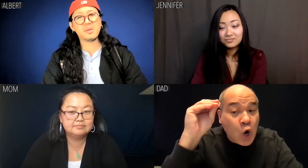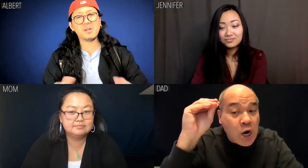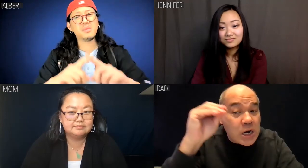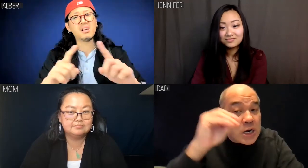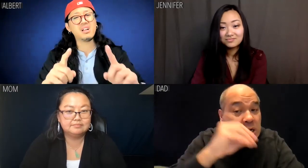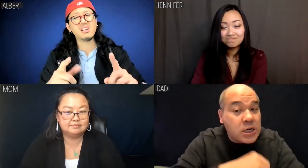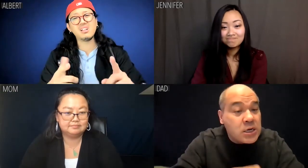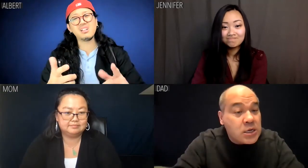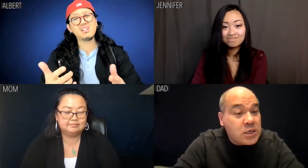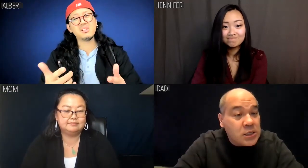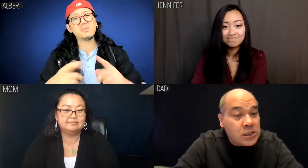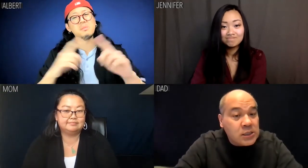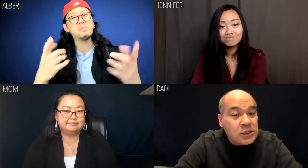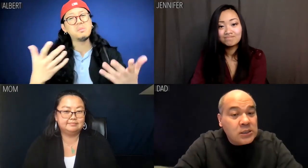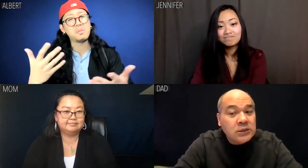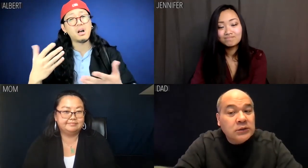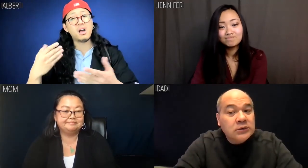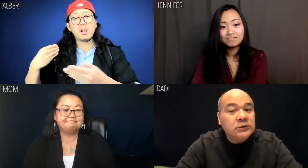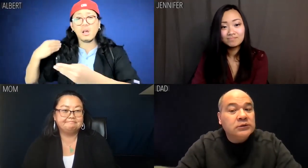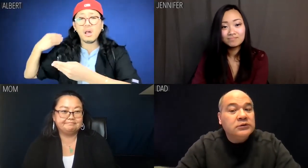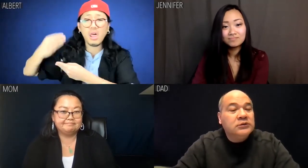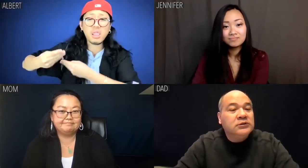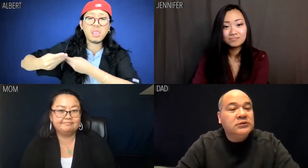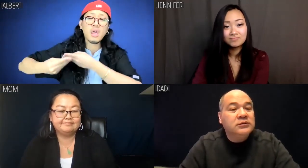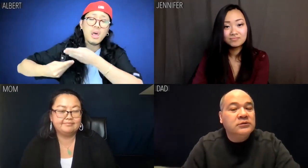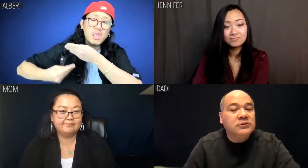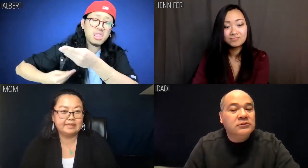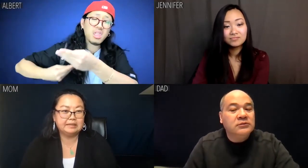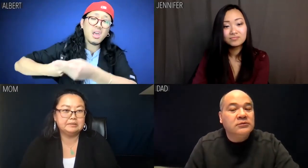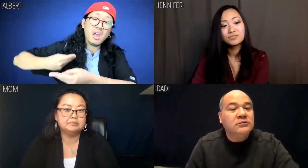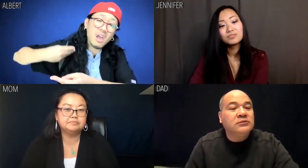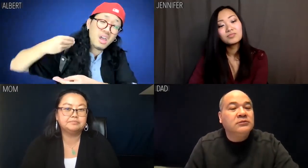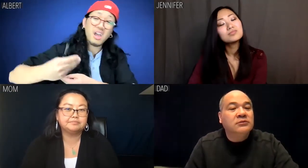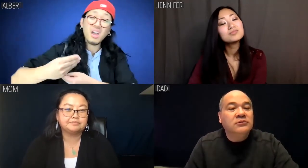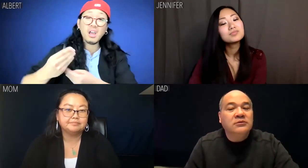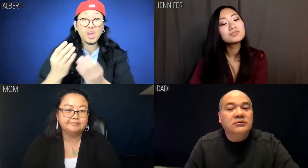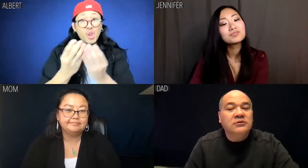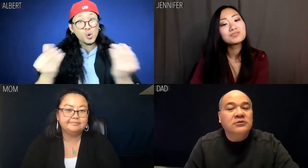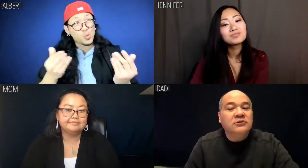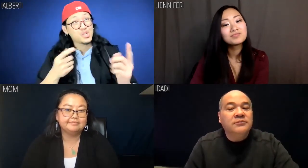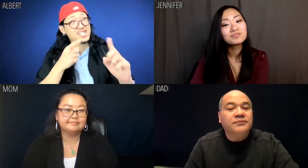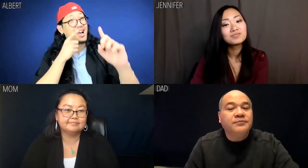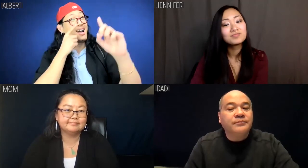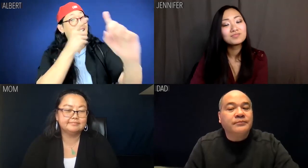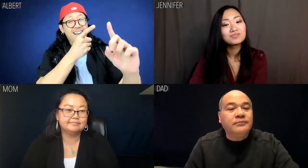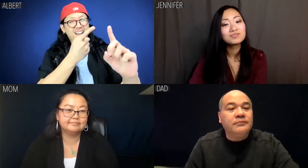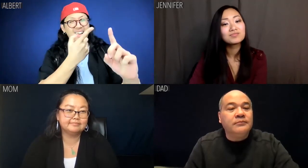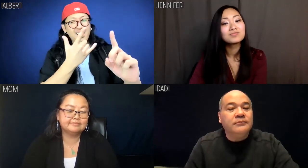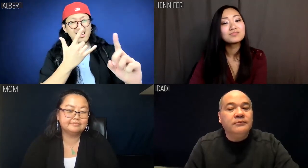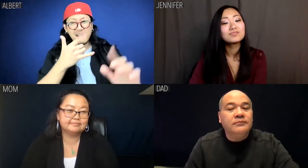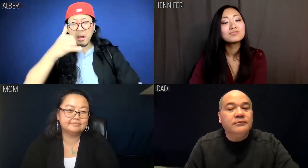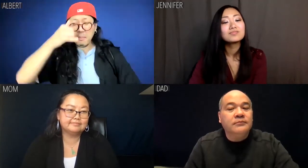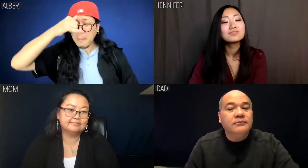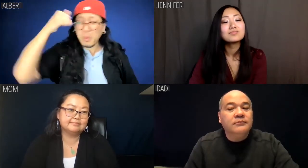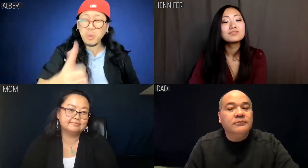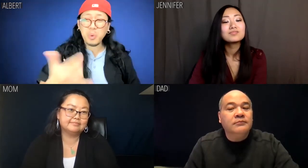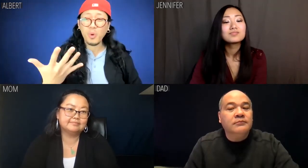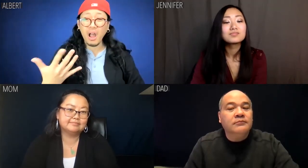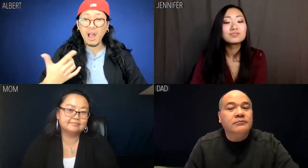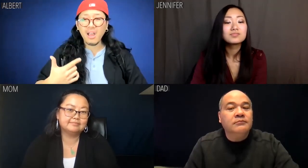Albert: But. But if glacial generational progress is the solution, that's like lifetimes away,